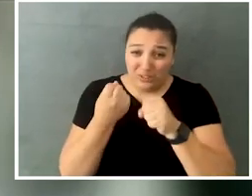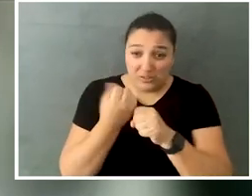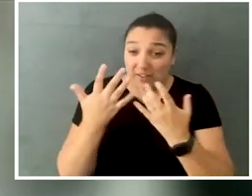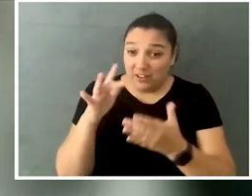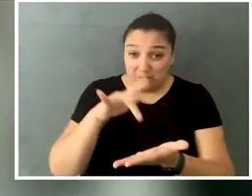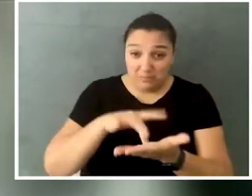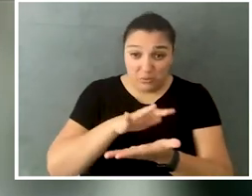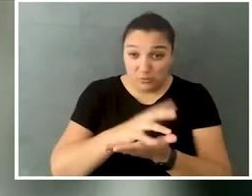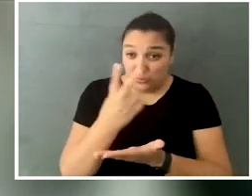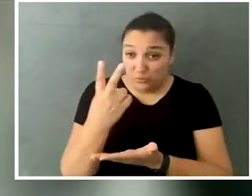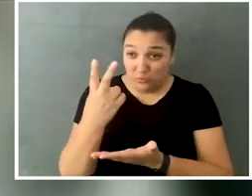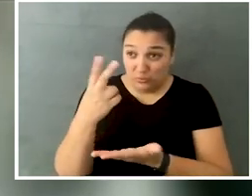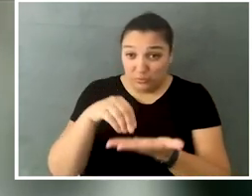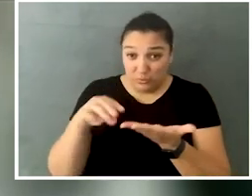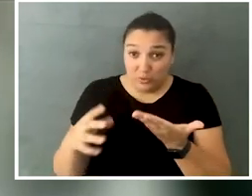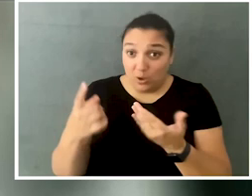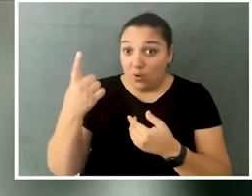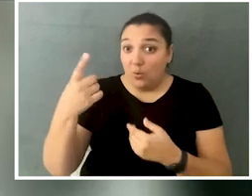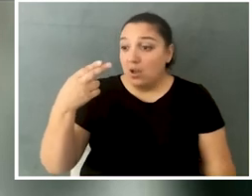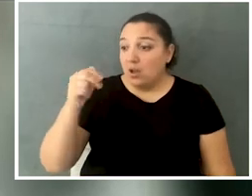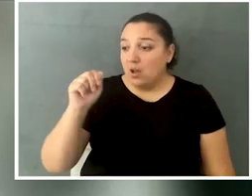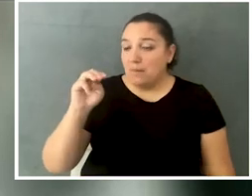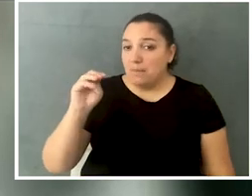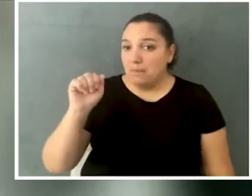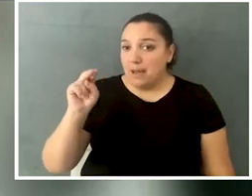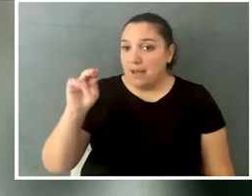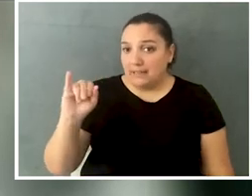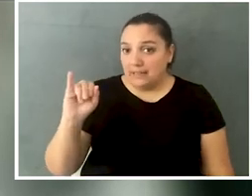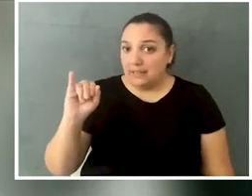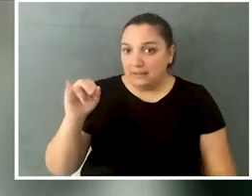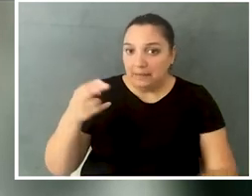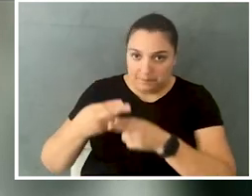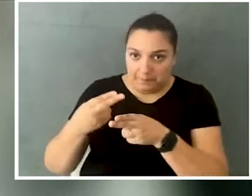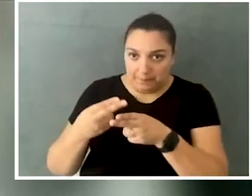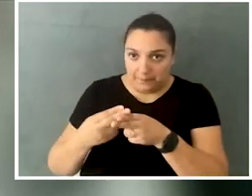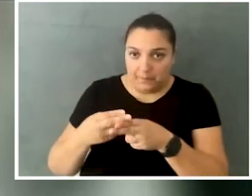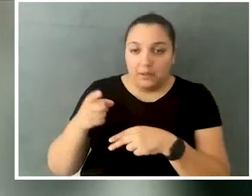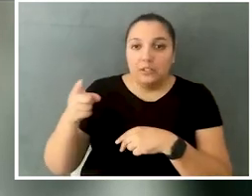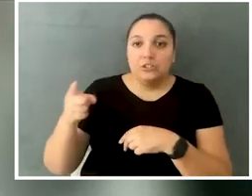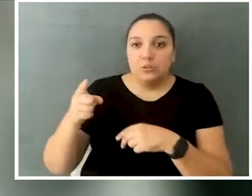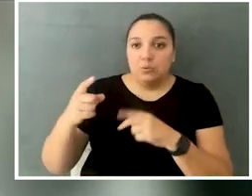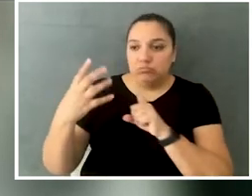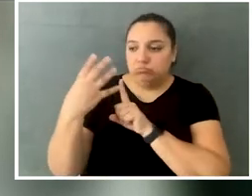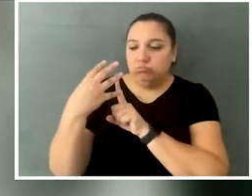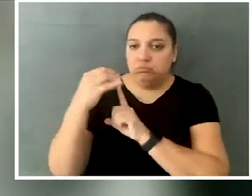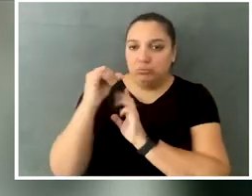and we've already had two middle school students win. One was Himani, who was shooting YouTube videos.